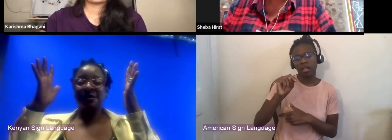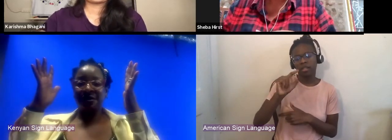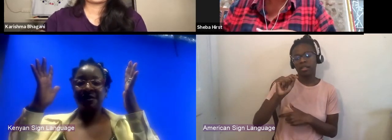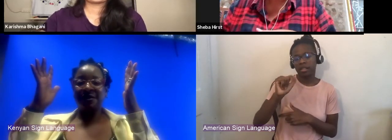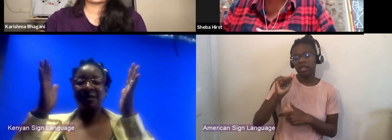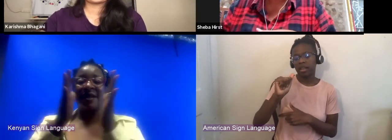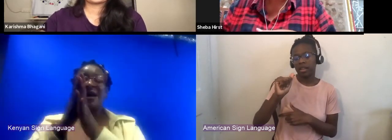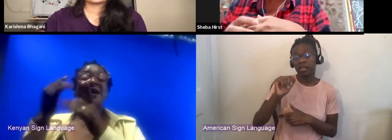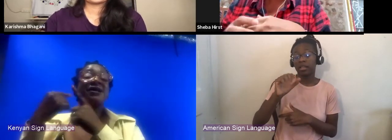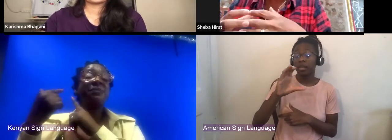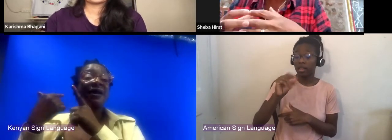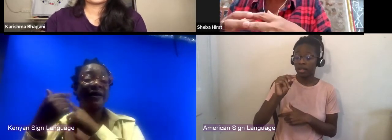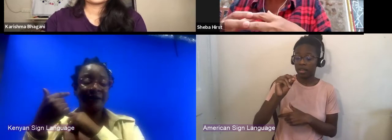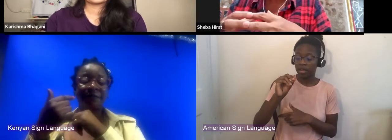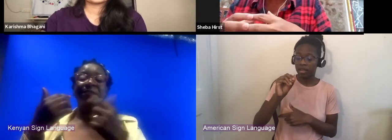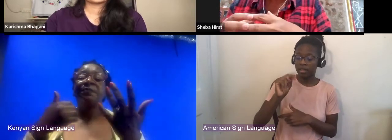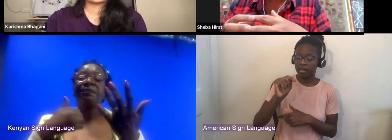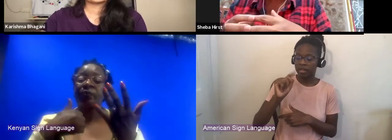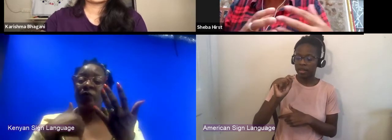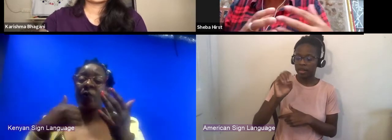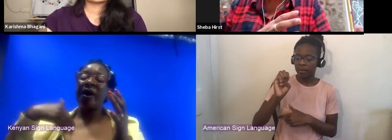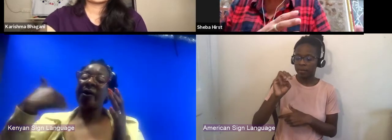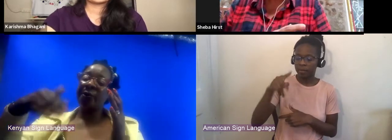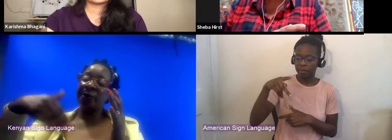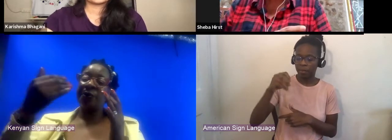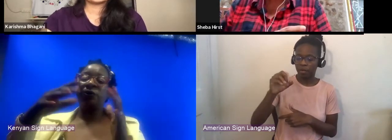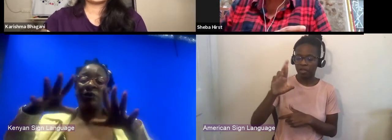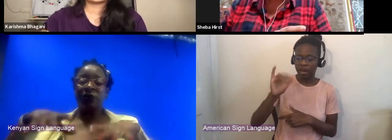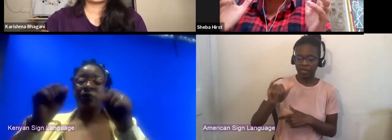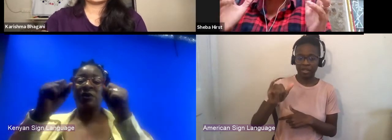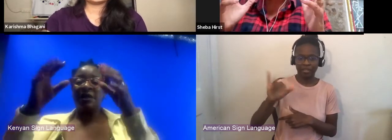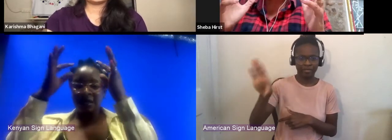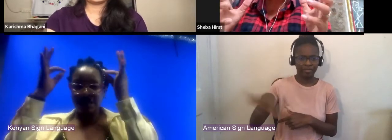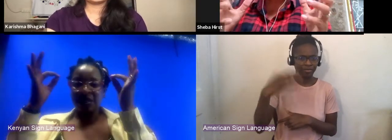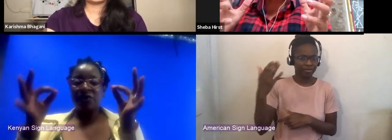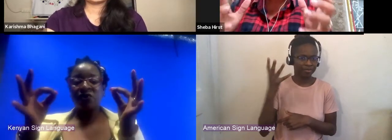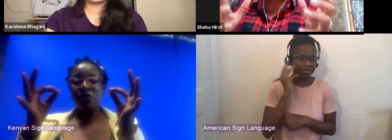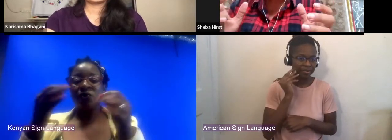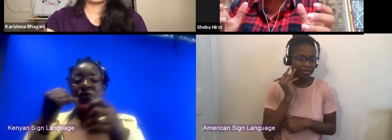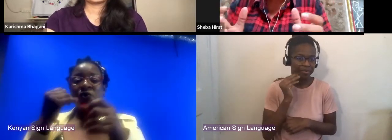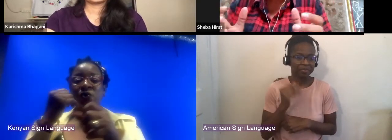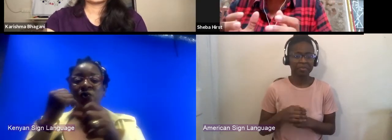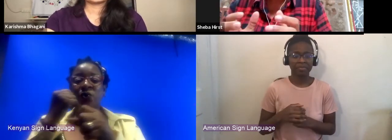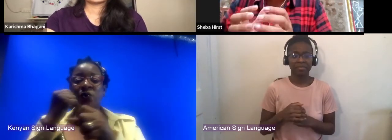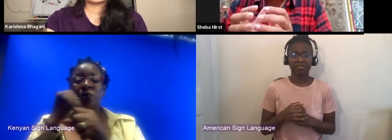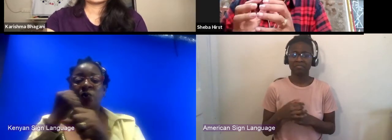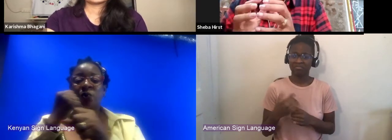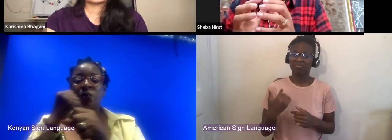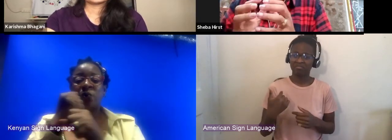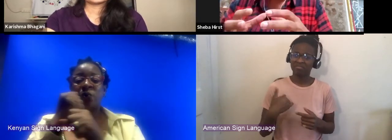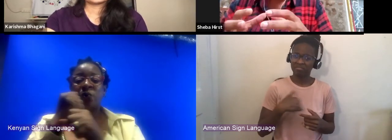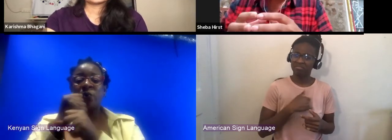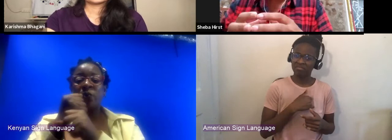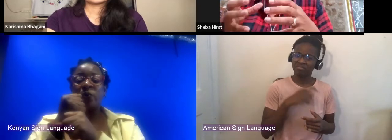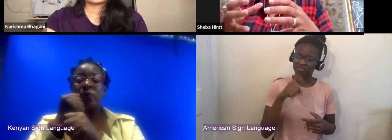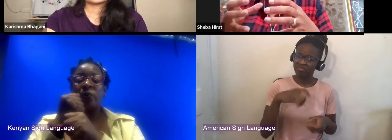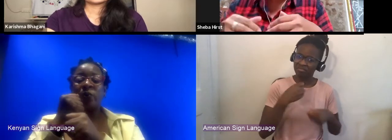And we took the decision to work really hard to make an experience that is designed